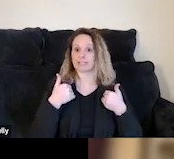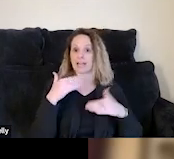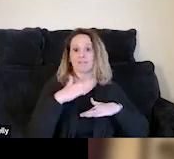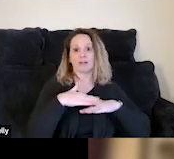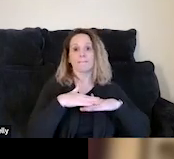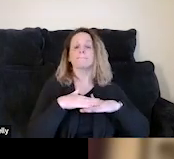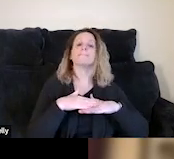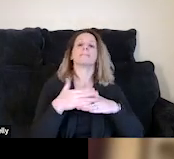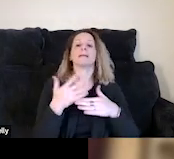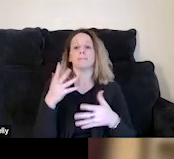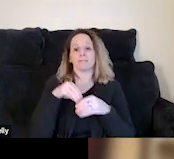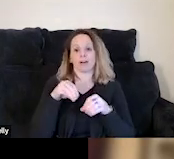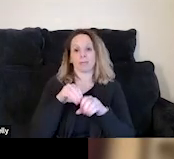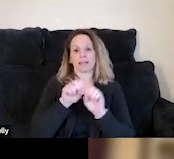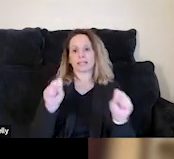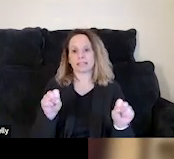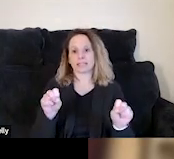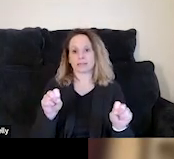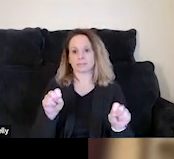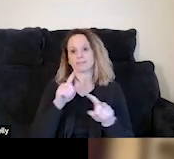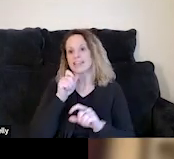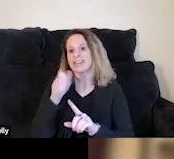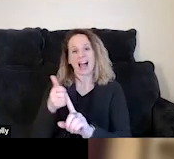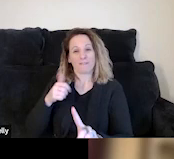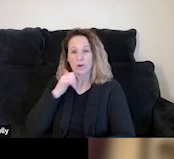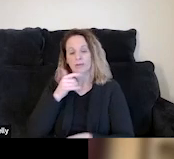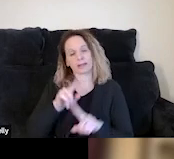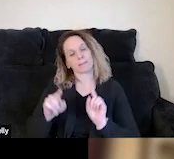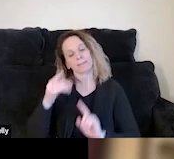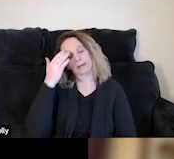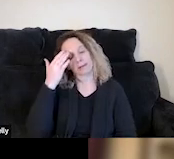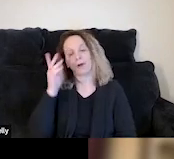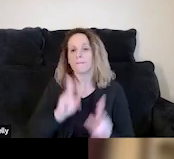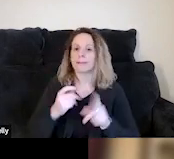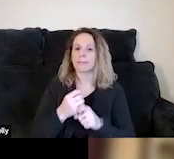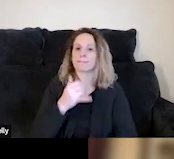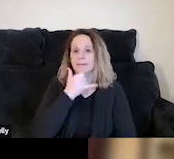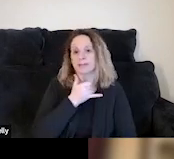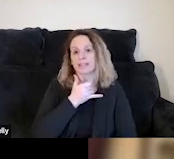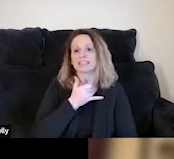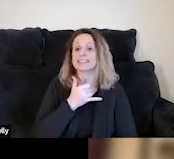but still finding ways to not just avoid mistakes, 'cause people make mistakes, including really big harmful mistakes,